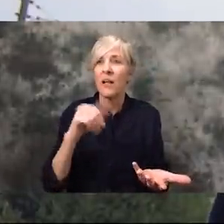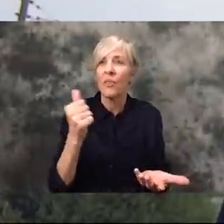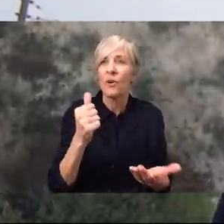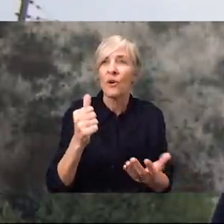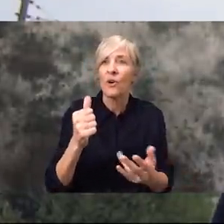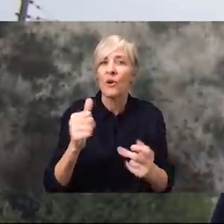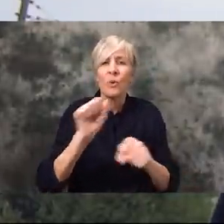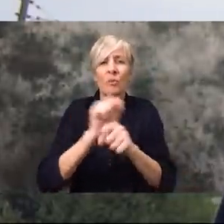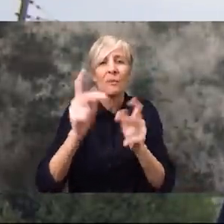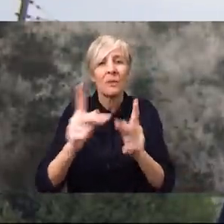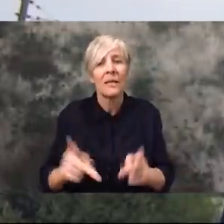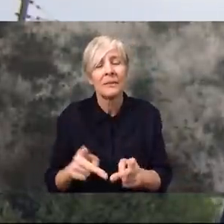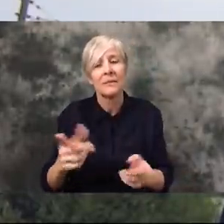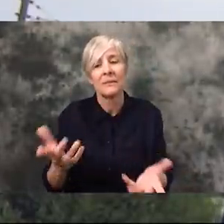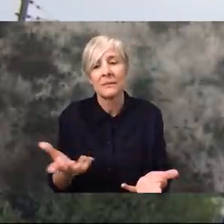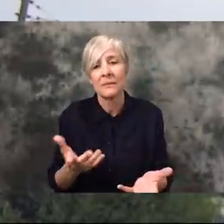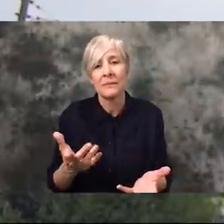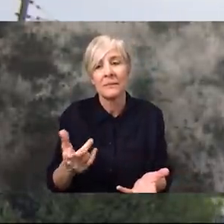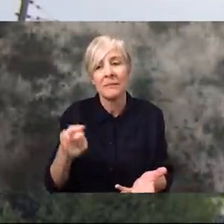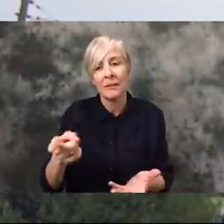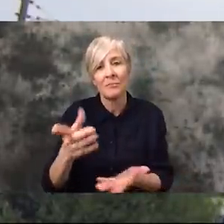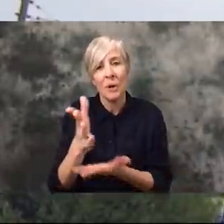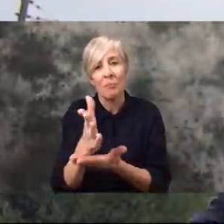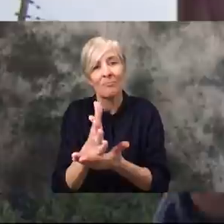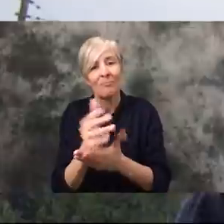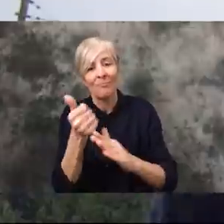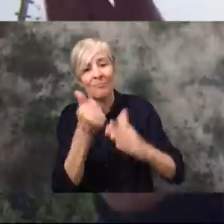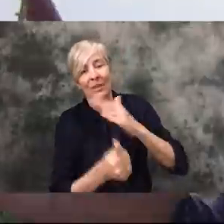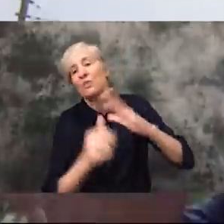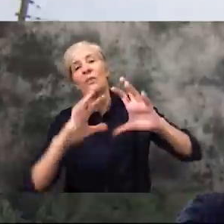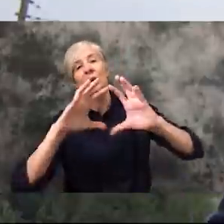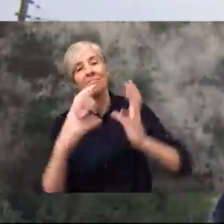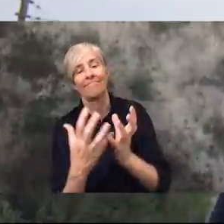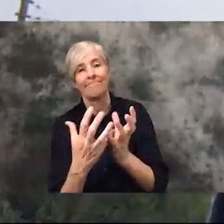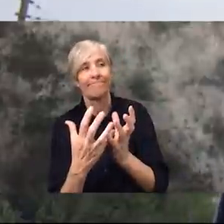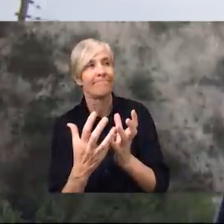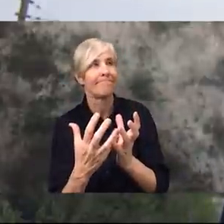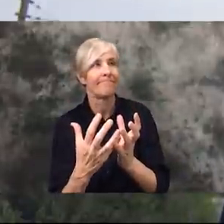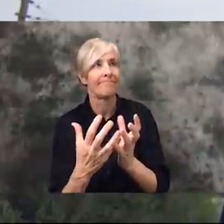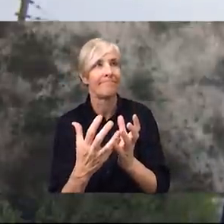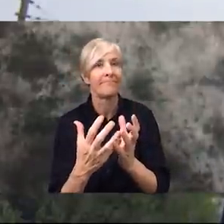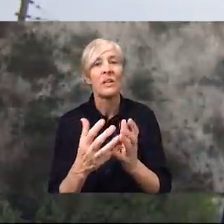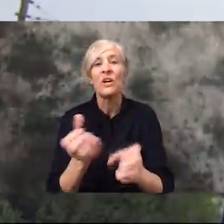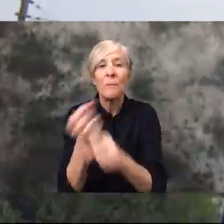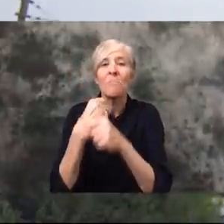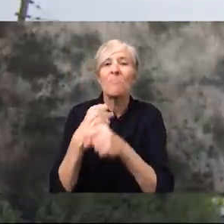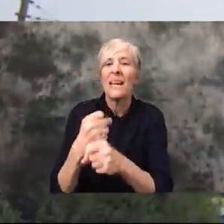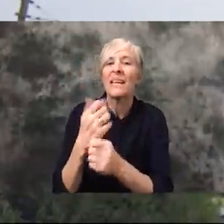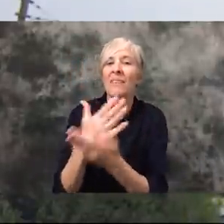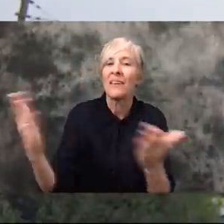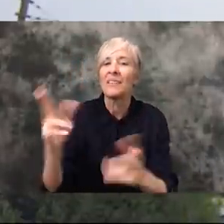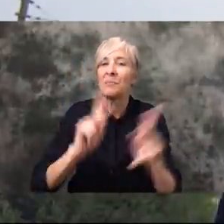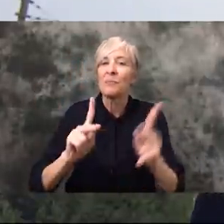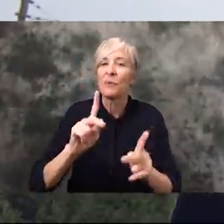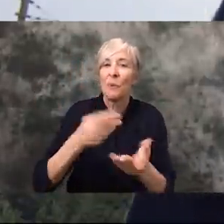workplaces that are part of that production that is needed by everyone.